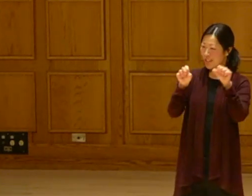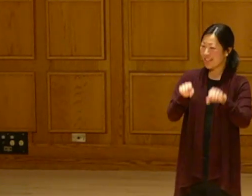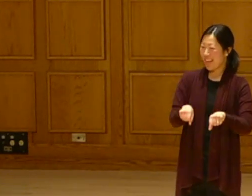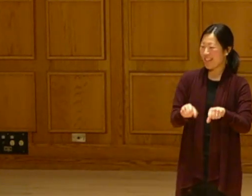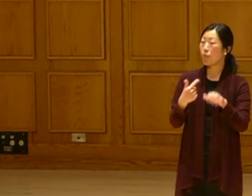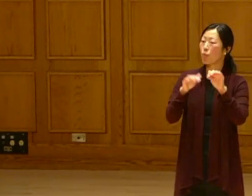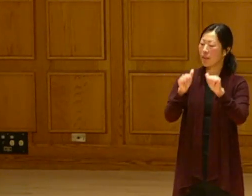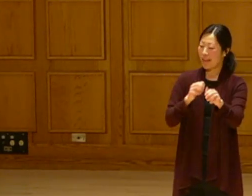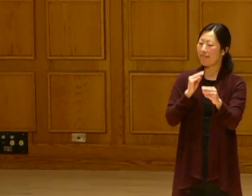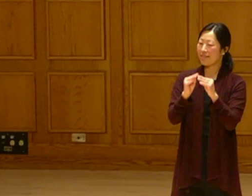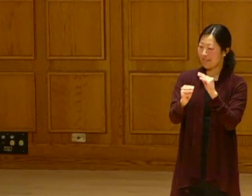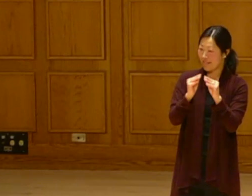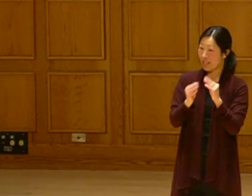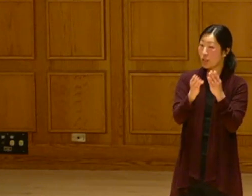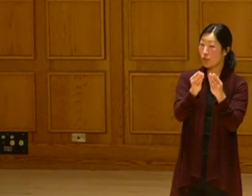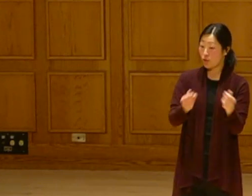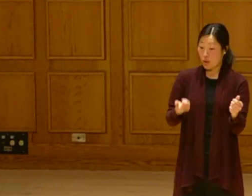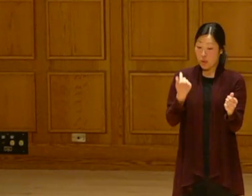find ourselves in as a species.